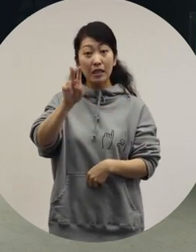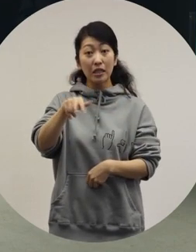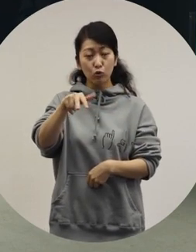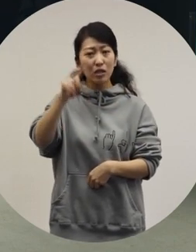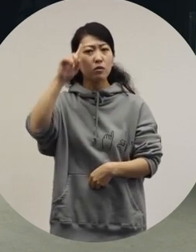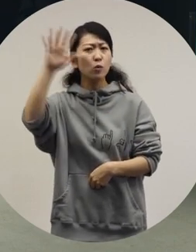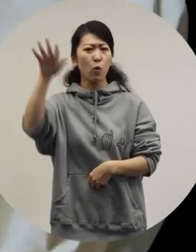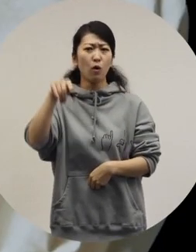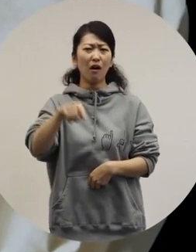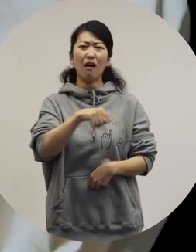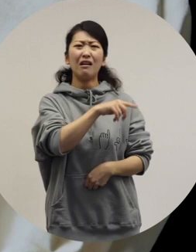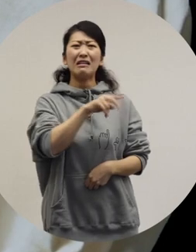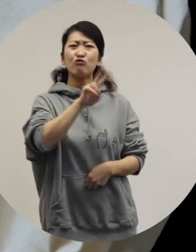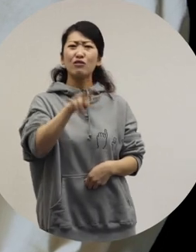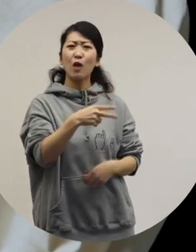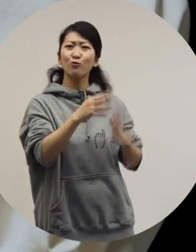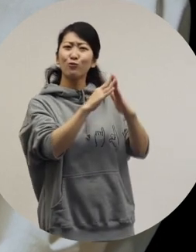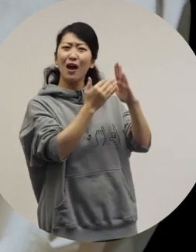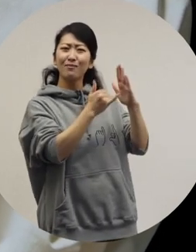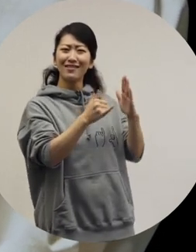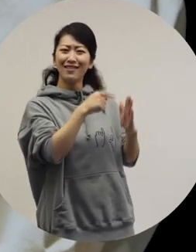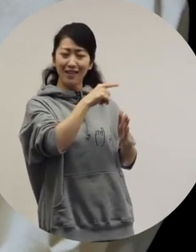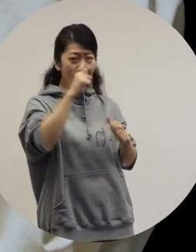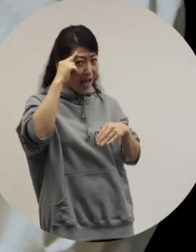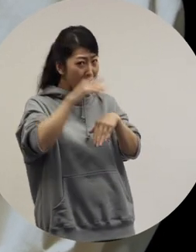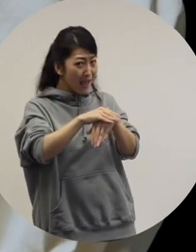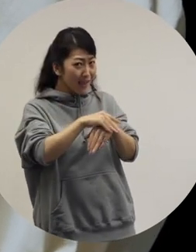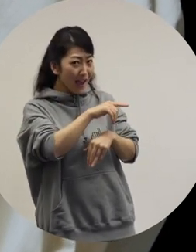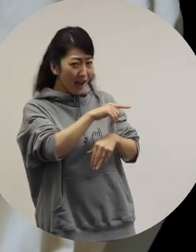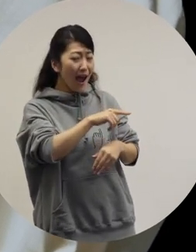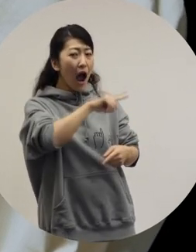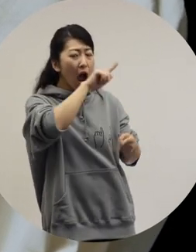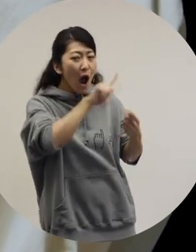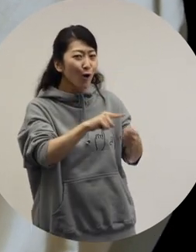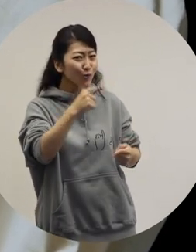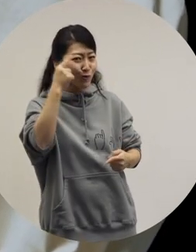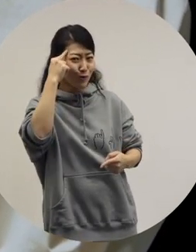I thought it really fit the image of Ryuchell's family and his attitude.